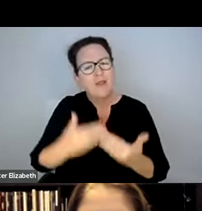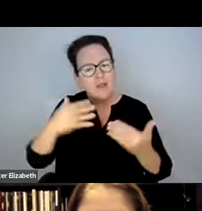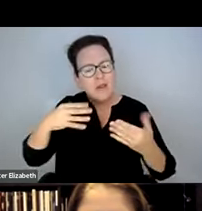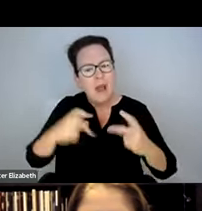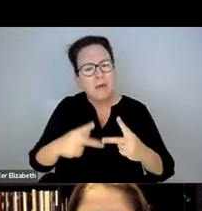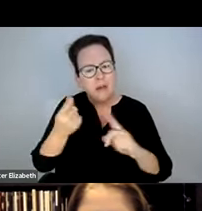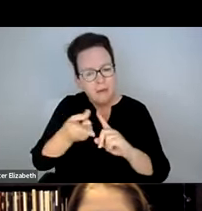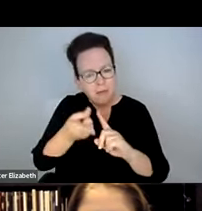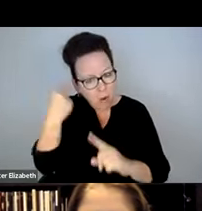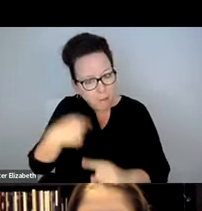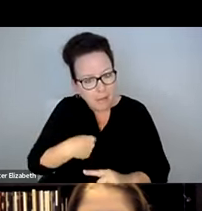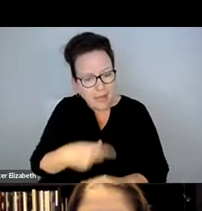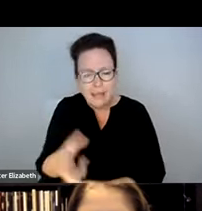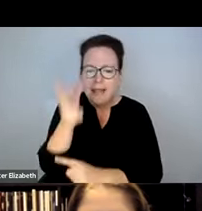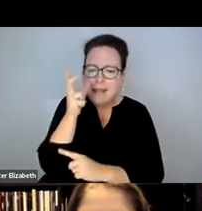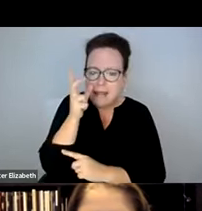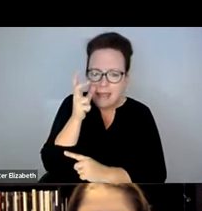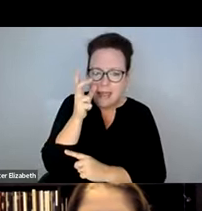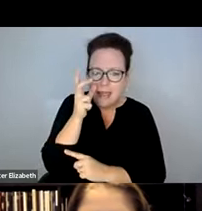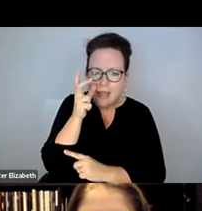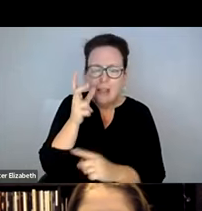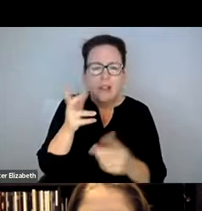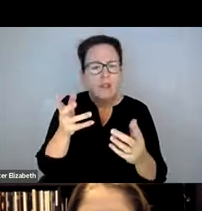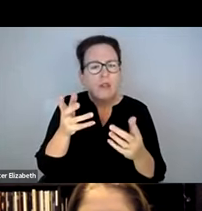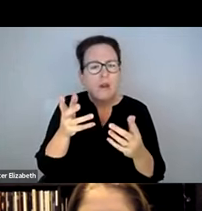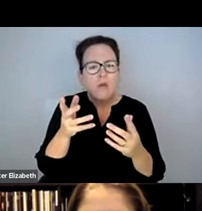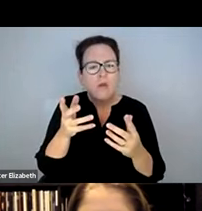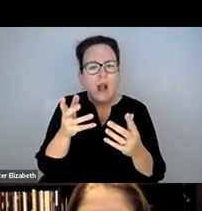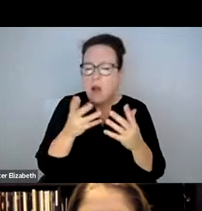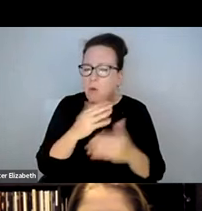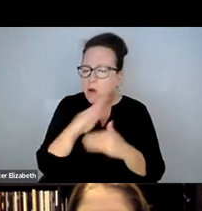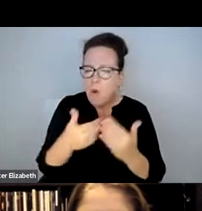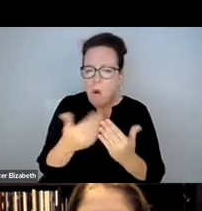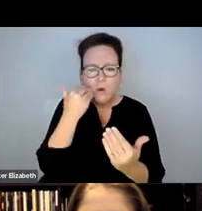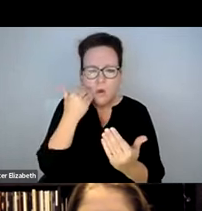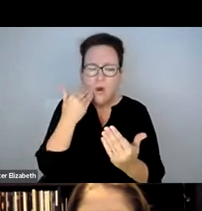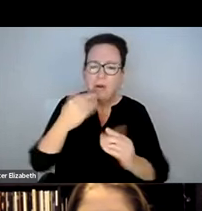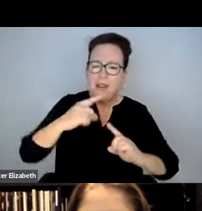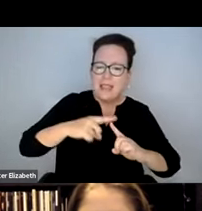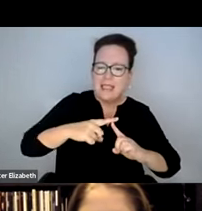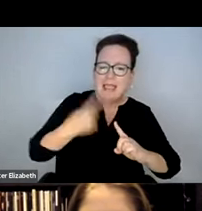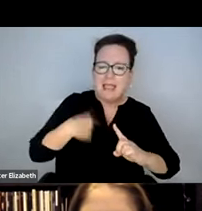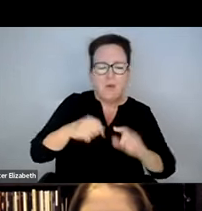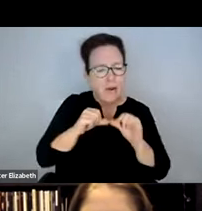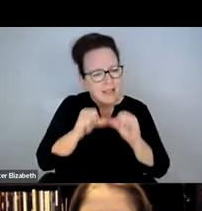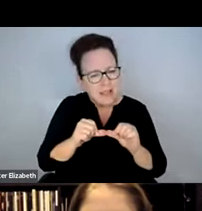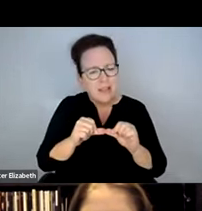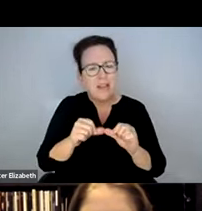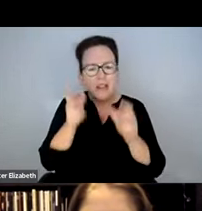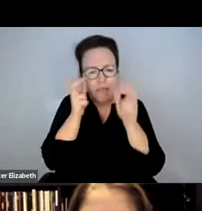THIS IS TRULY, FROM MY PERSPECTIVE, GREAT OPPORTUNITY FOR ME TO HEAR DIRECTLY. I WANT EVERYONE TO KNOW A